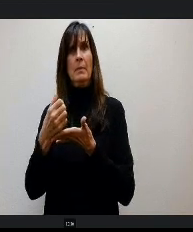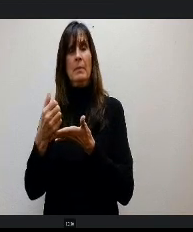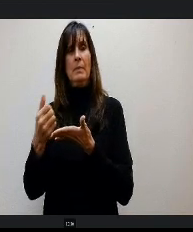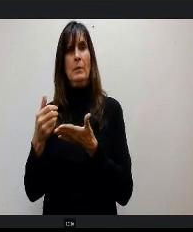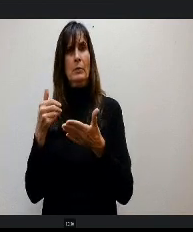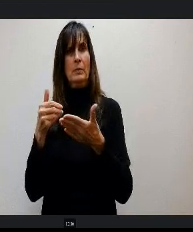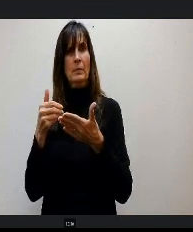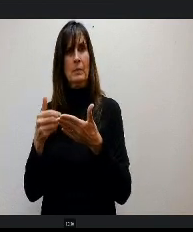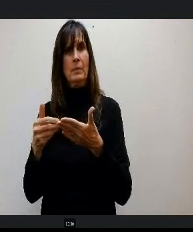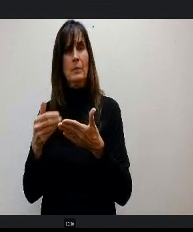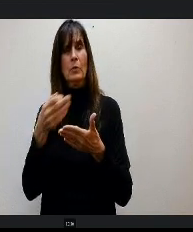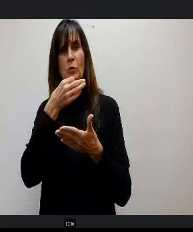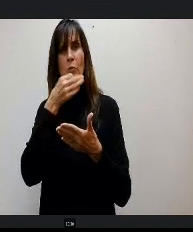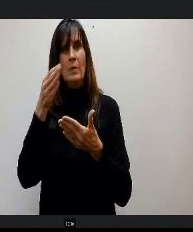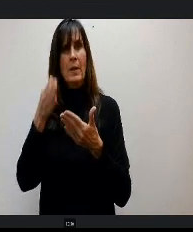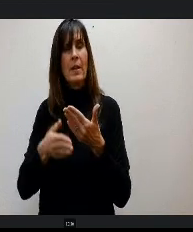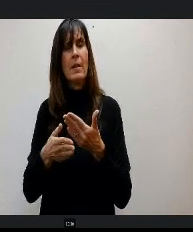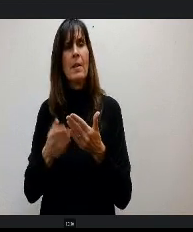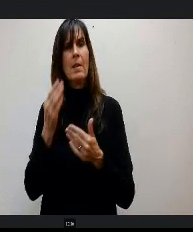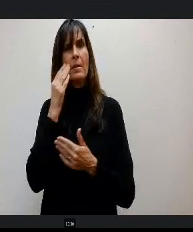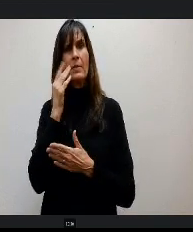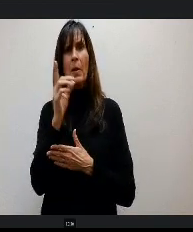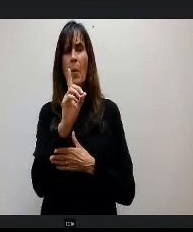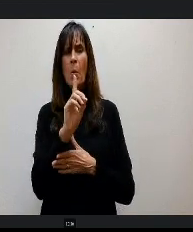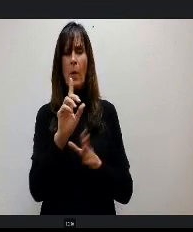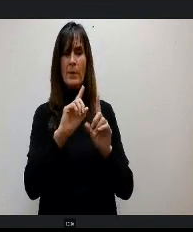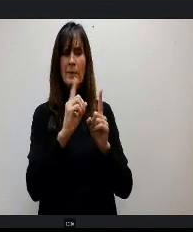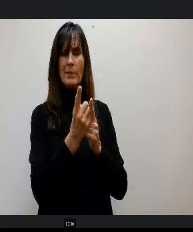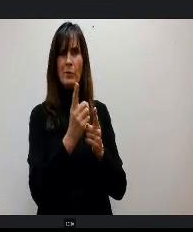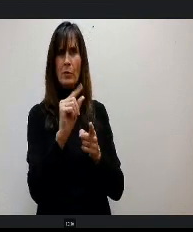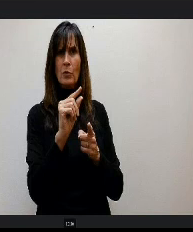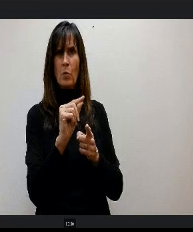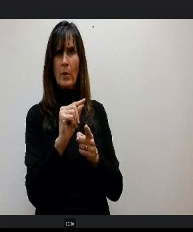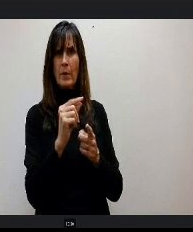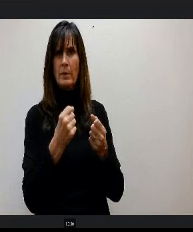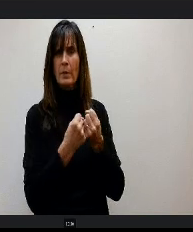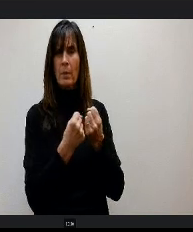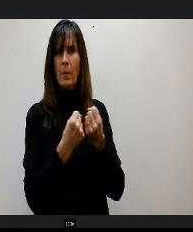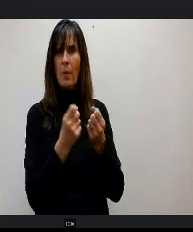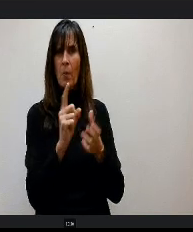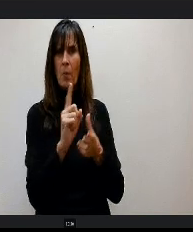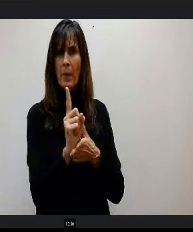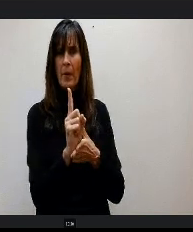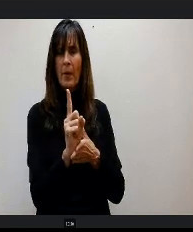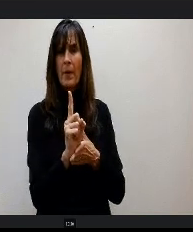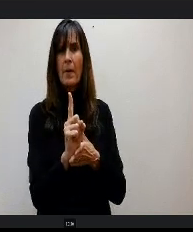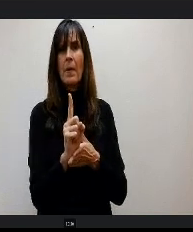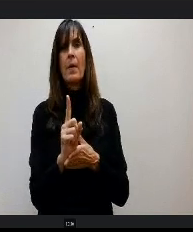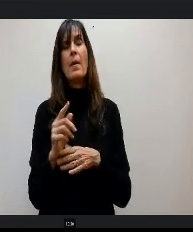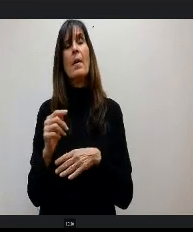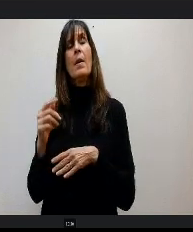asking more about where does District 20 stand and d as Superintendent Haber shared, I was on a Pikes Peak Alliance a meeting